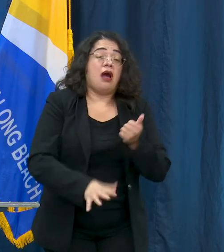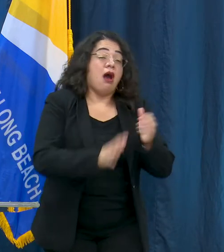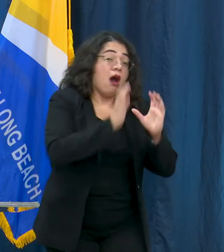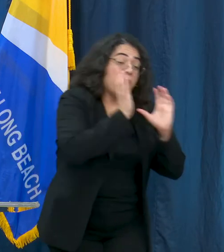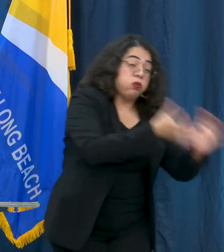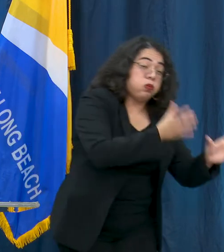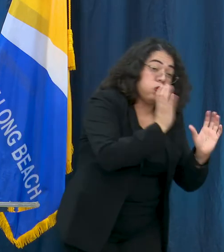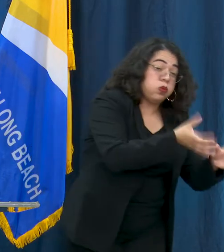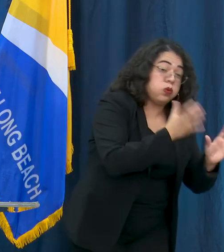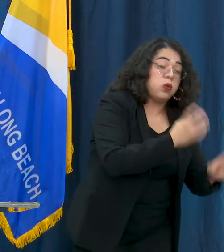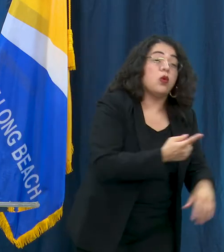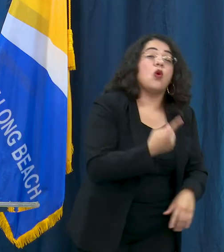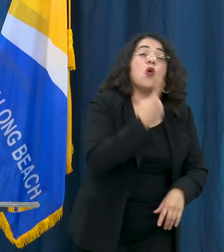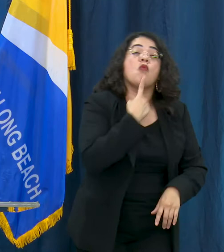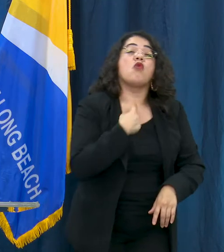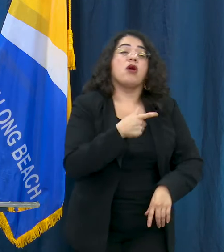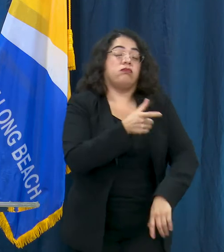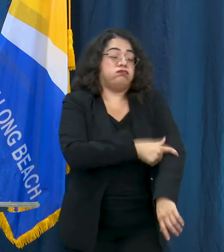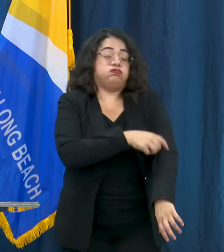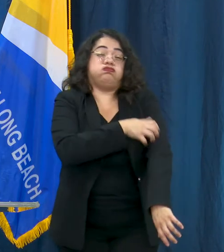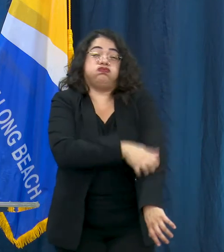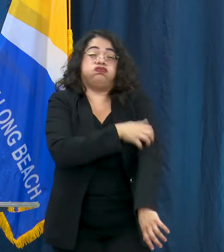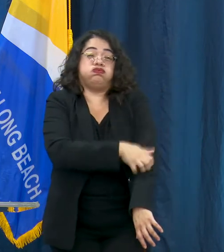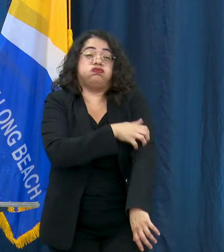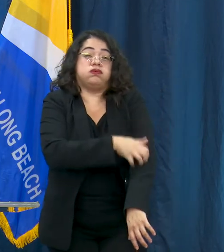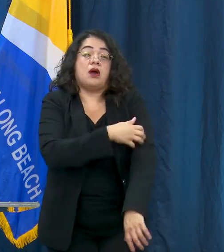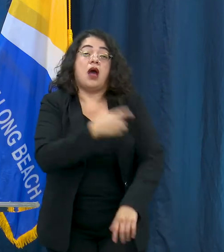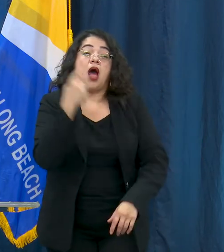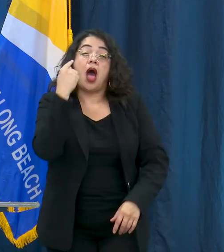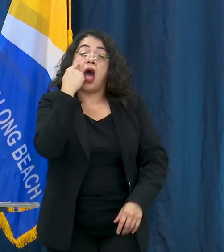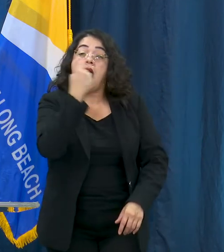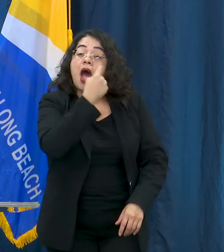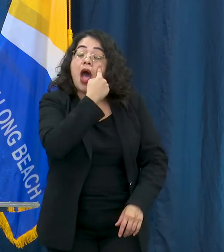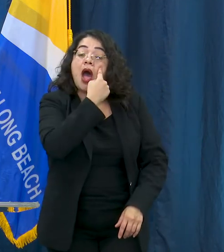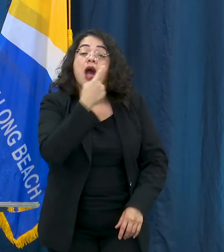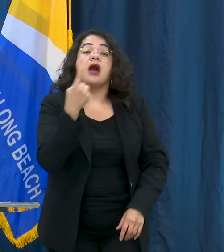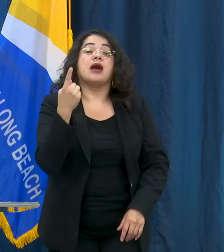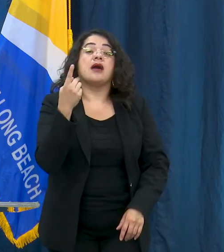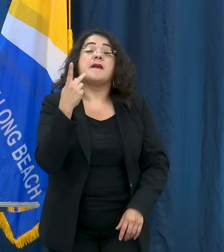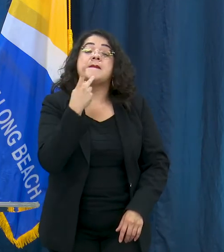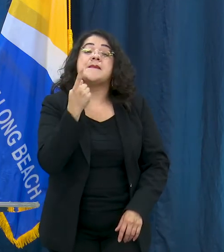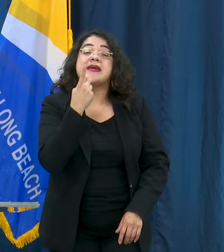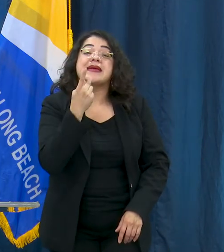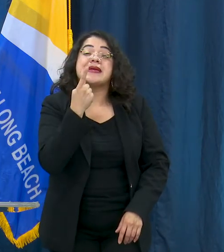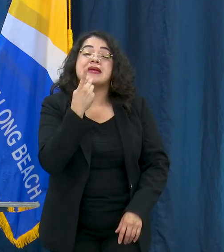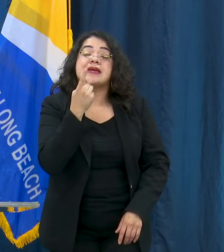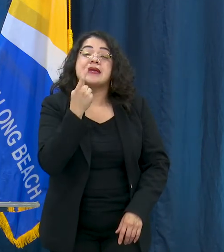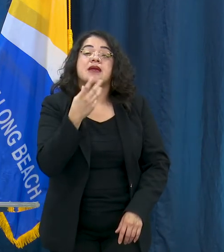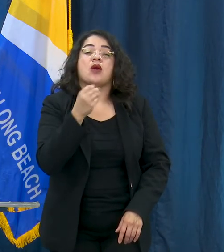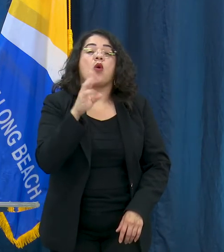rash, conjunctivitis which is red or pink eyes,